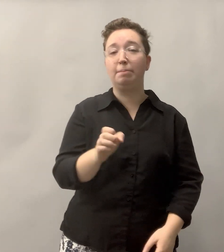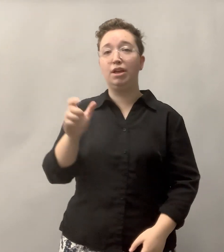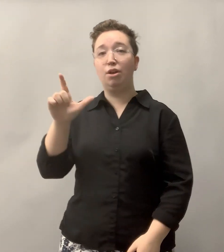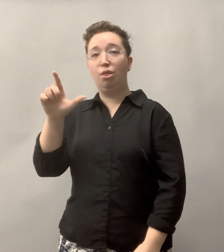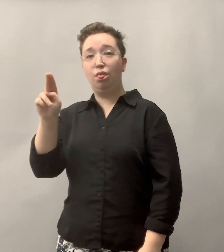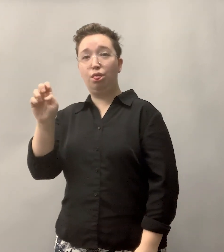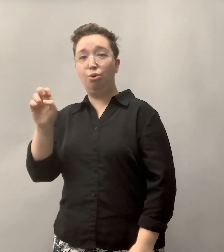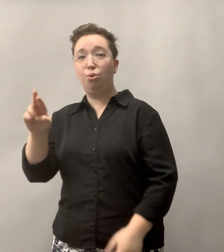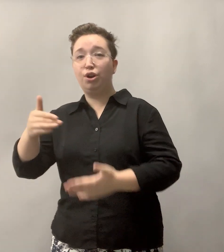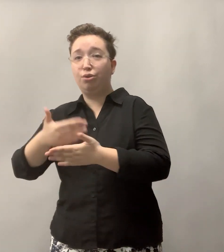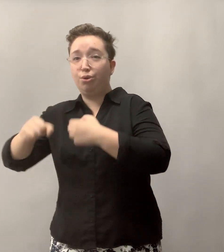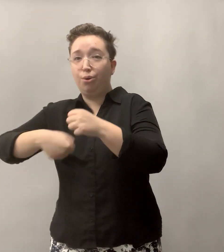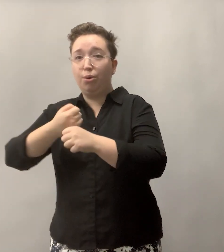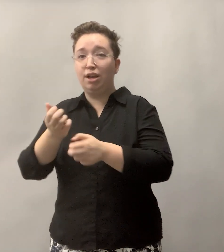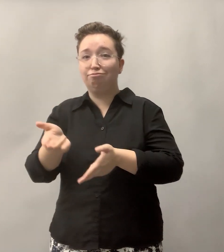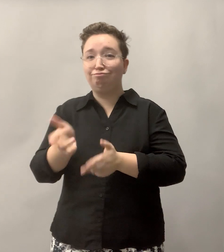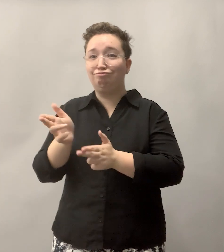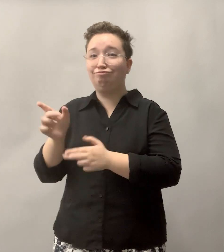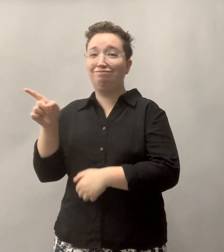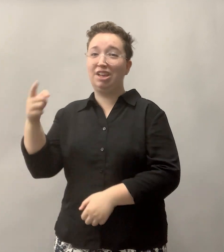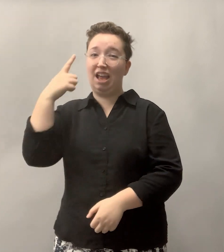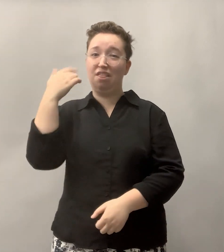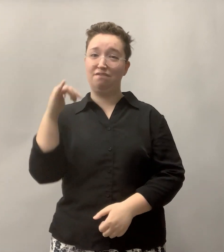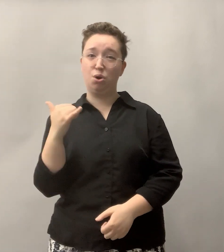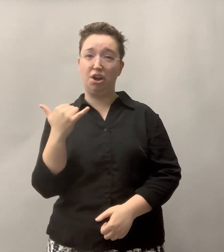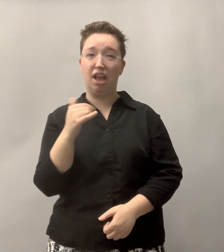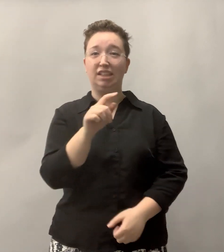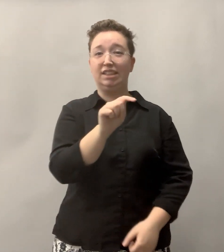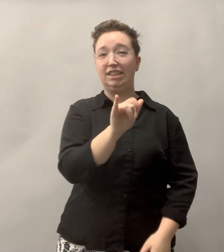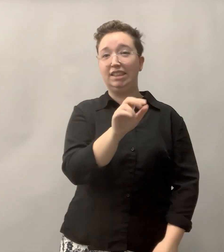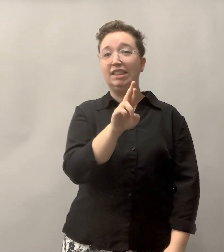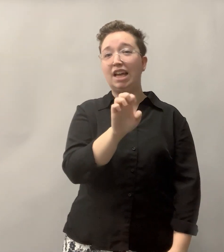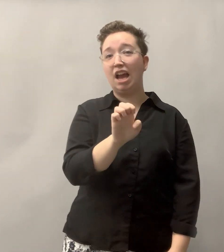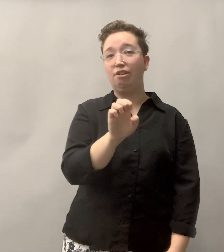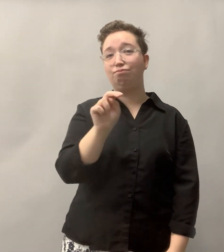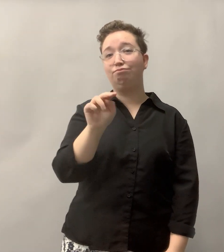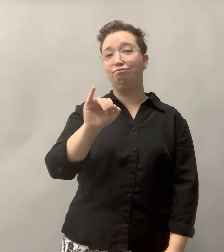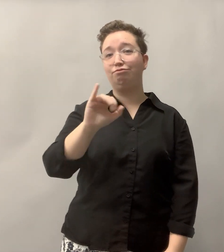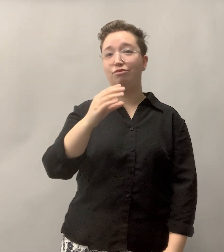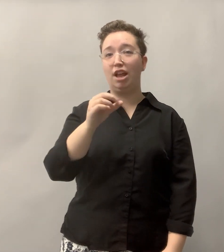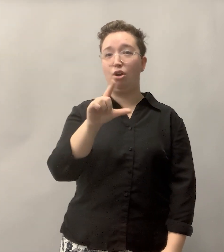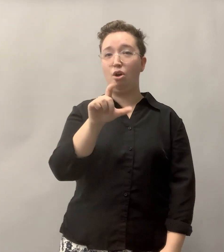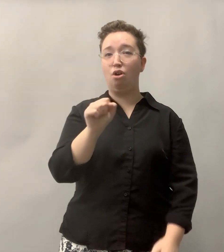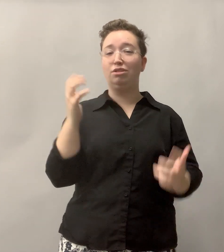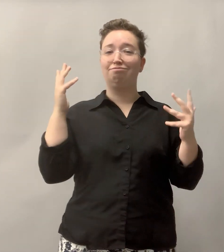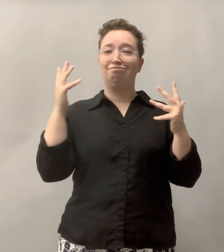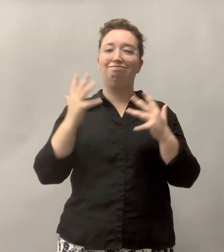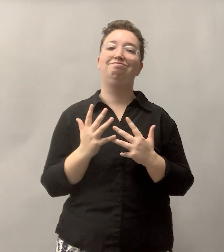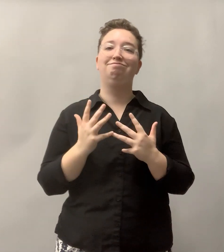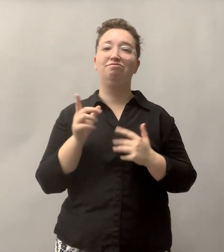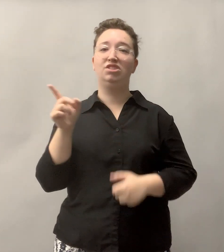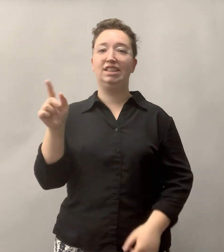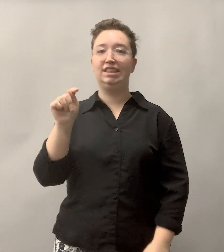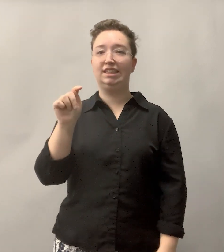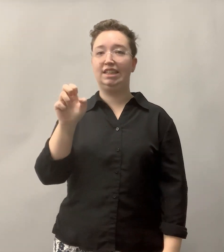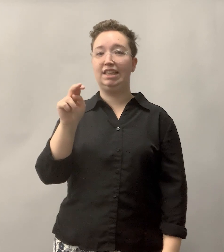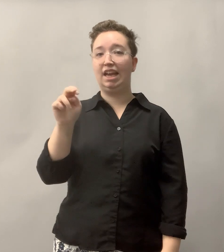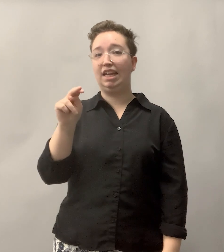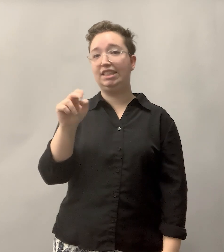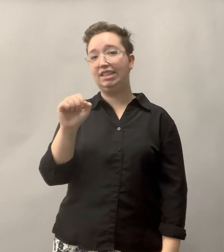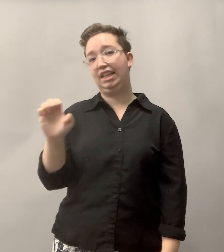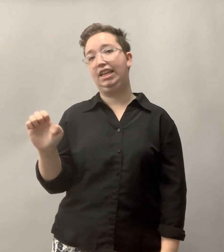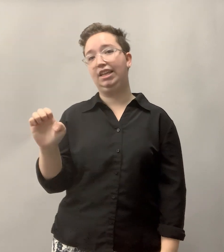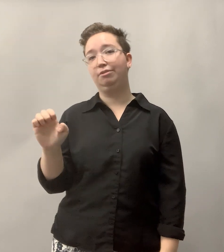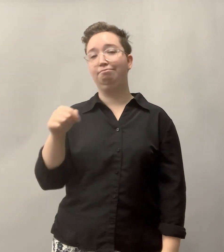the Lunar New Year mass shootings in California, and the Tyre Nichols tragedy in Tennessee.